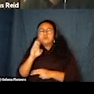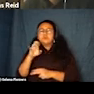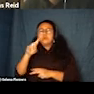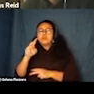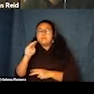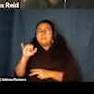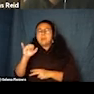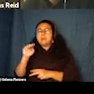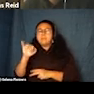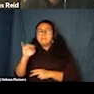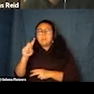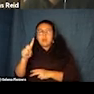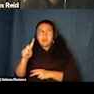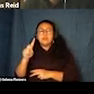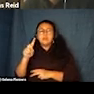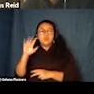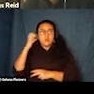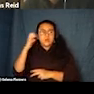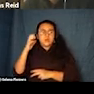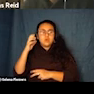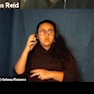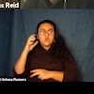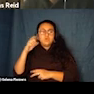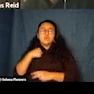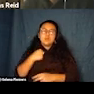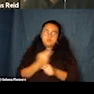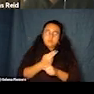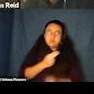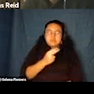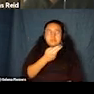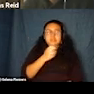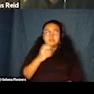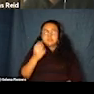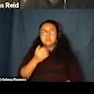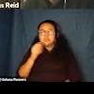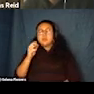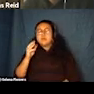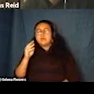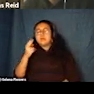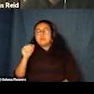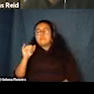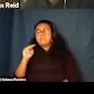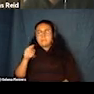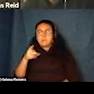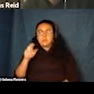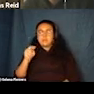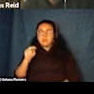description, which is as a narrator, a consultant and most importantly as a consumer.